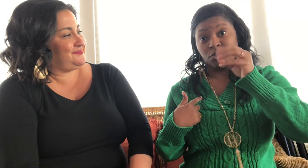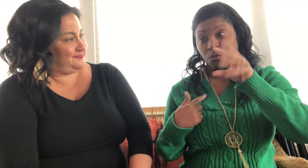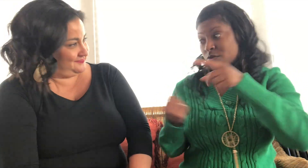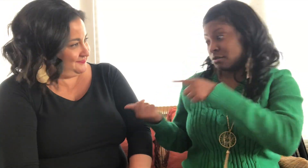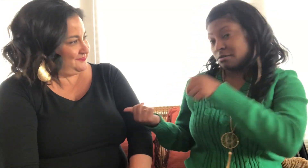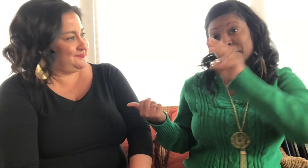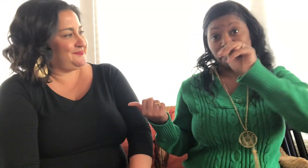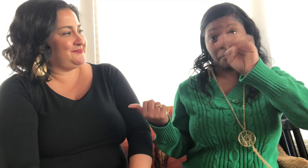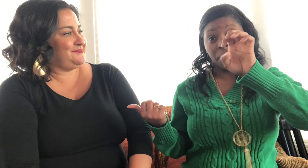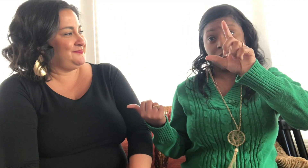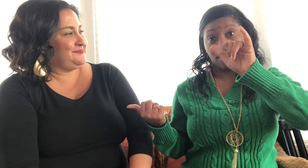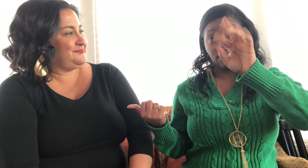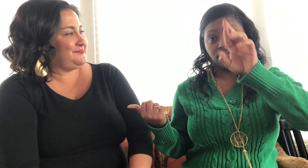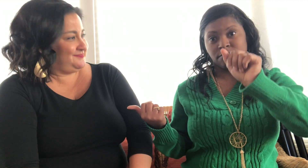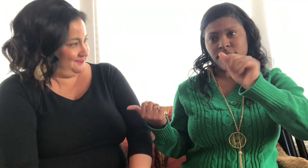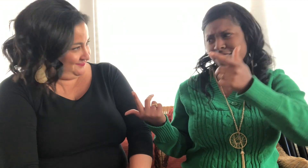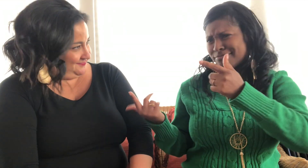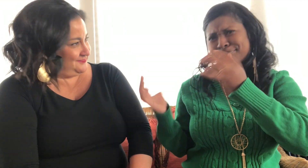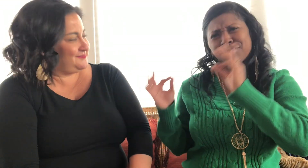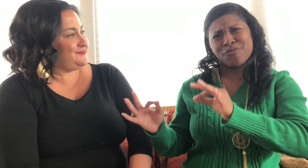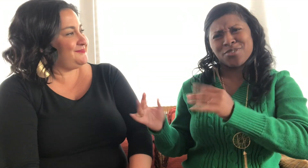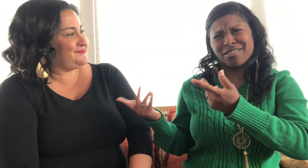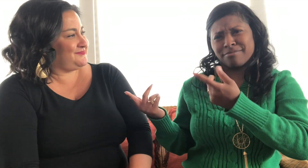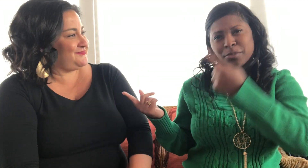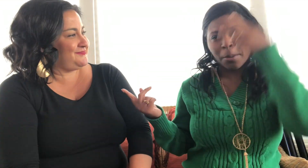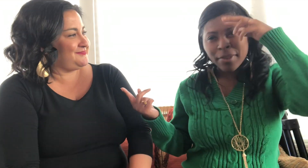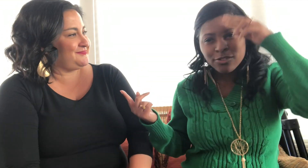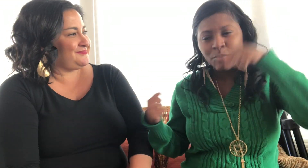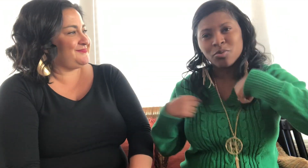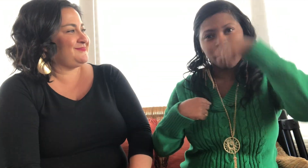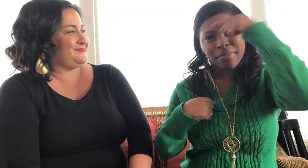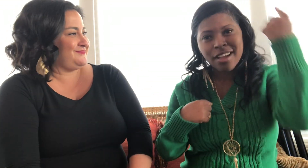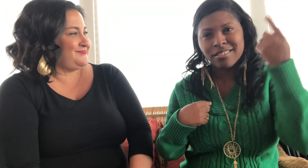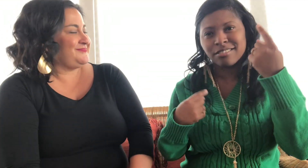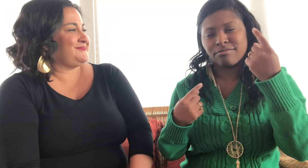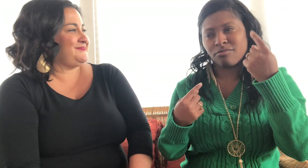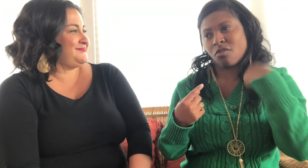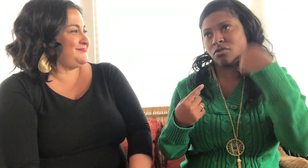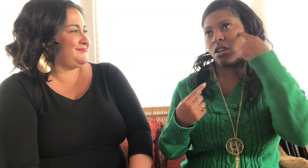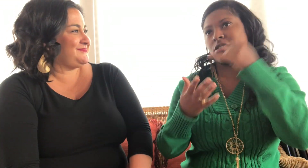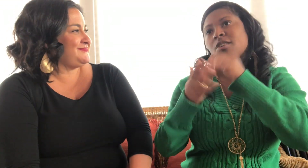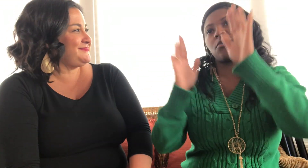"The RiRi Show," and hers, "Melmira." Perfect. She's Mexican and I'm Black.